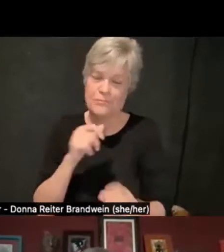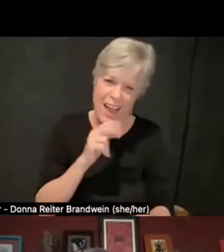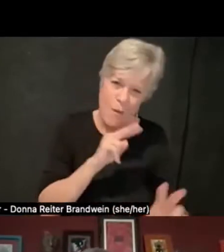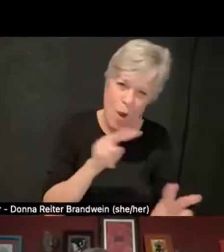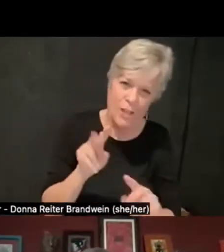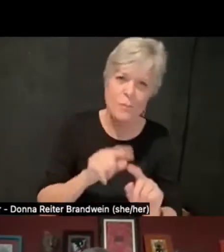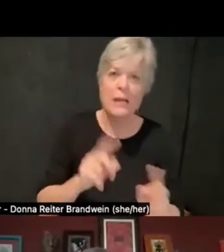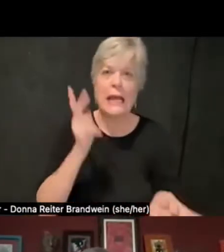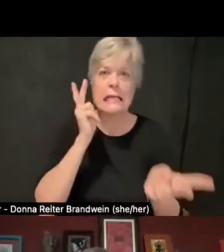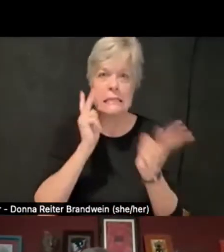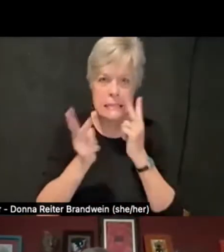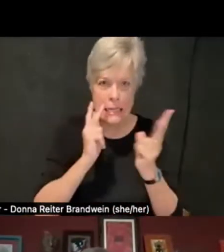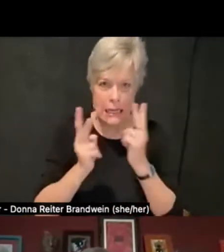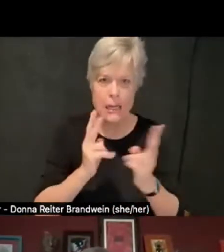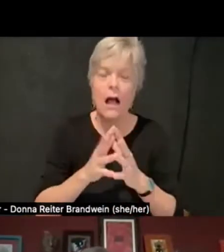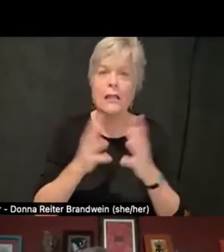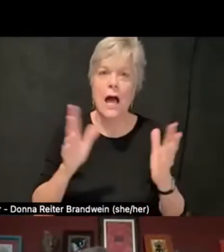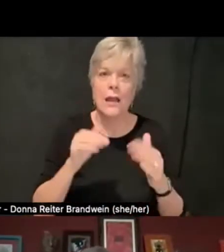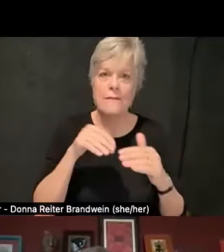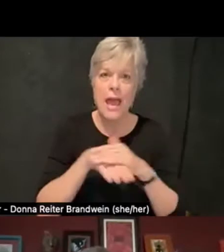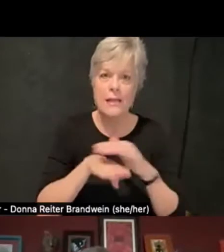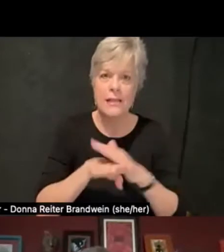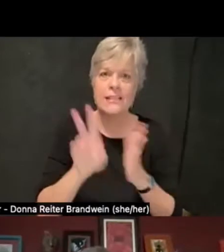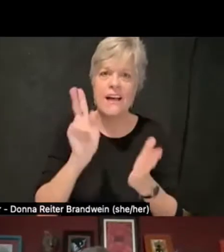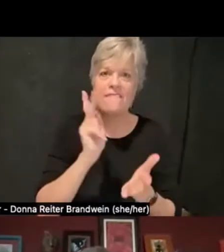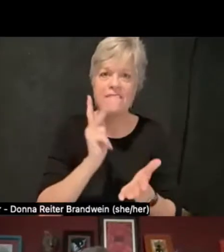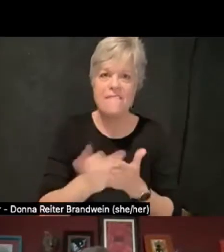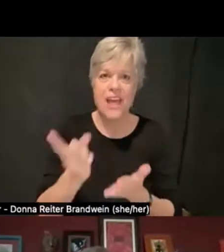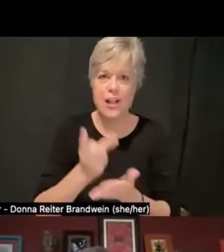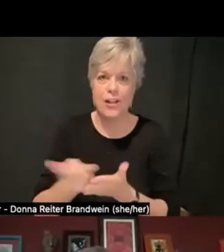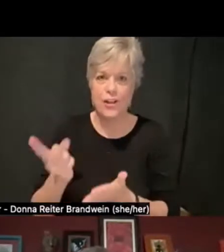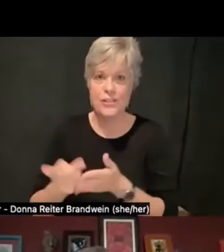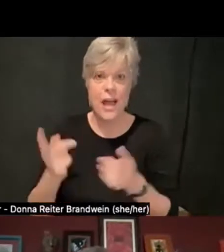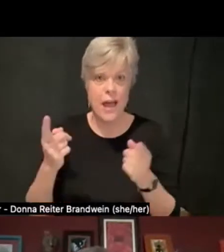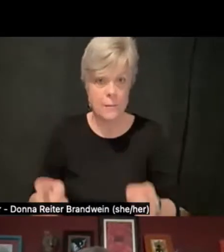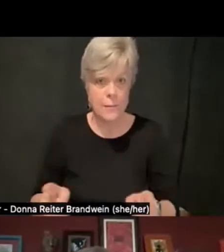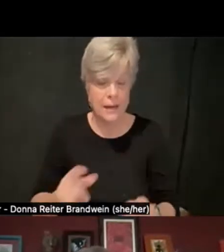a lot of access failures happen in non-academic spaces.